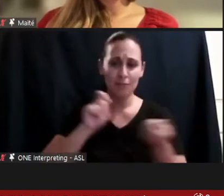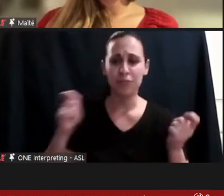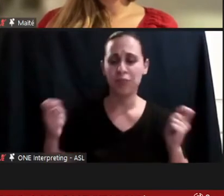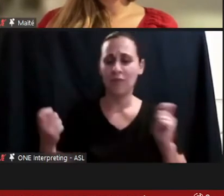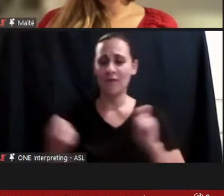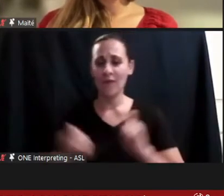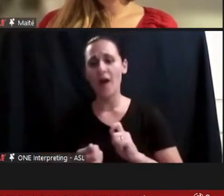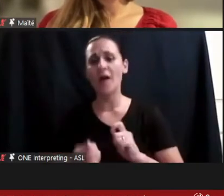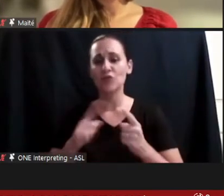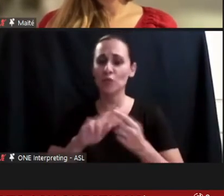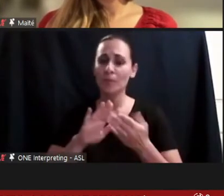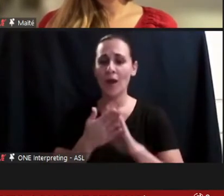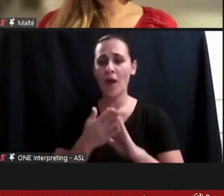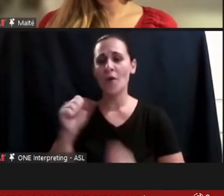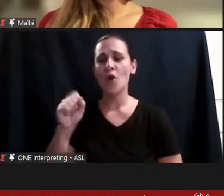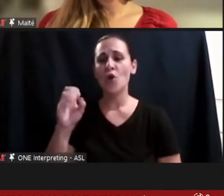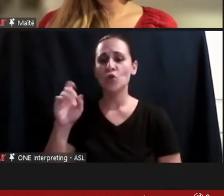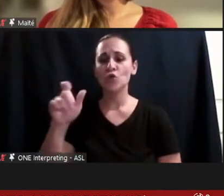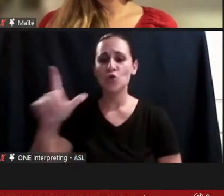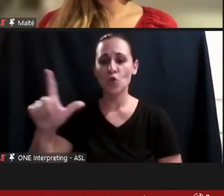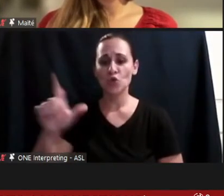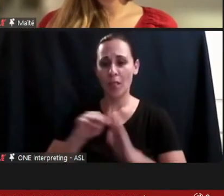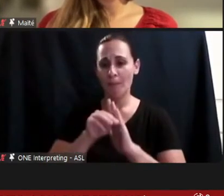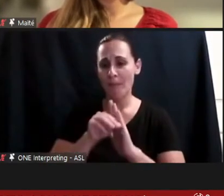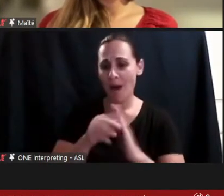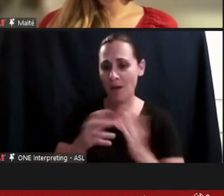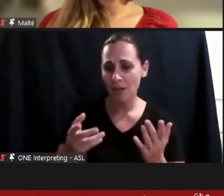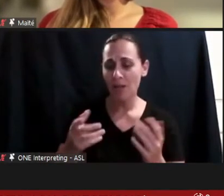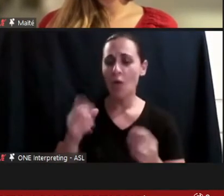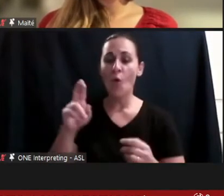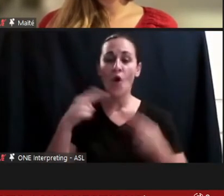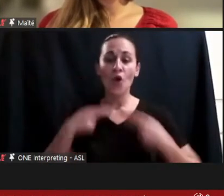even beyond that more of a human rights model or disability justice model where